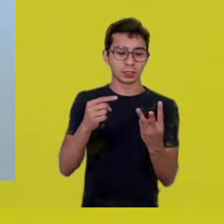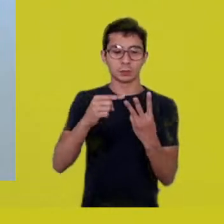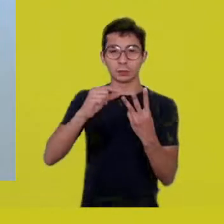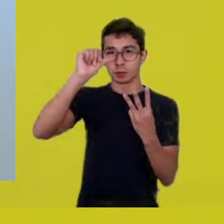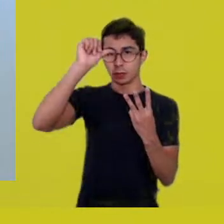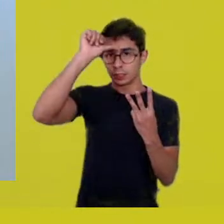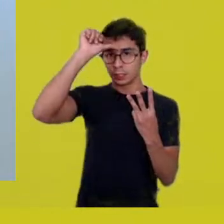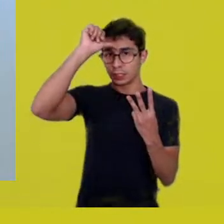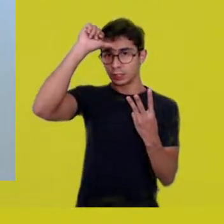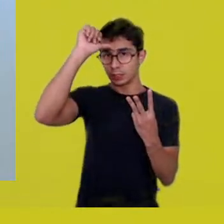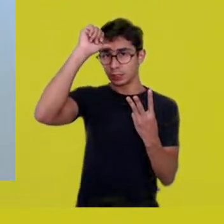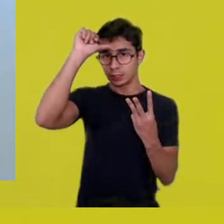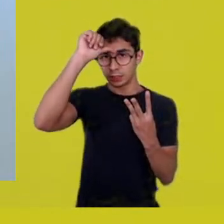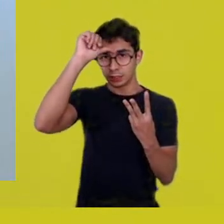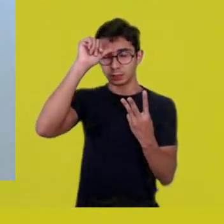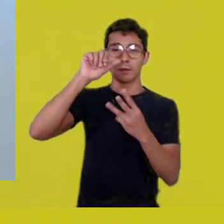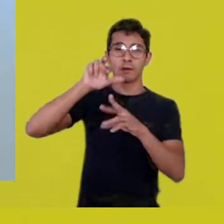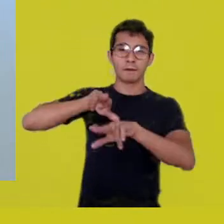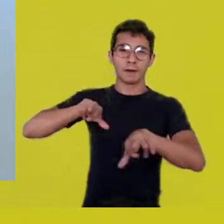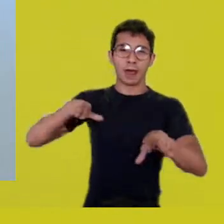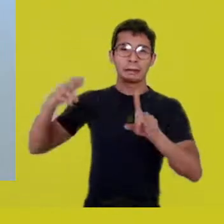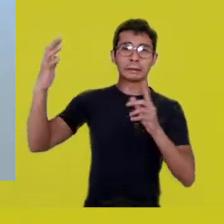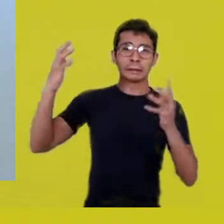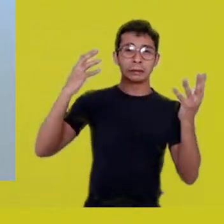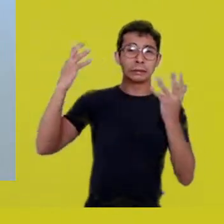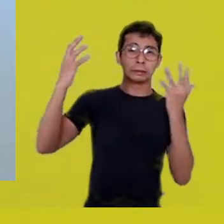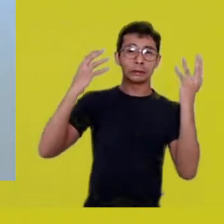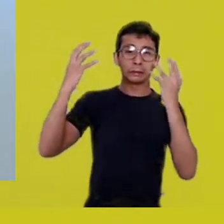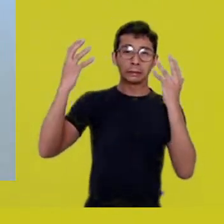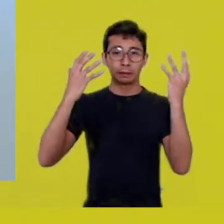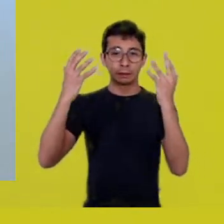and conceals any other expression.